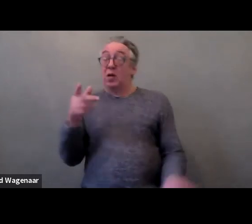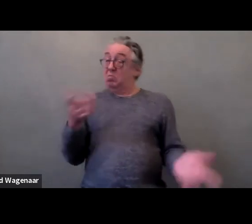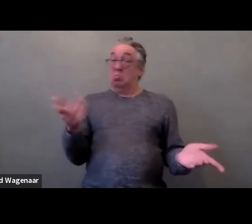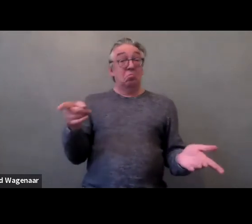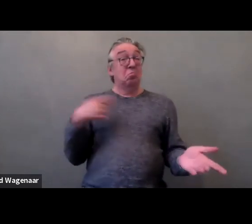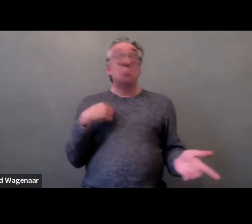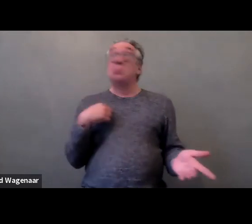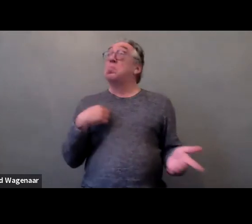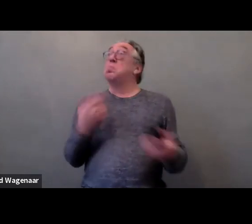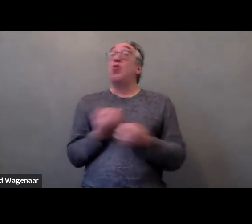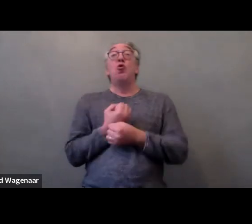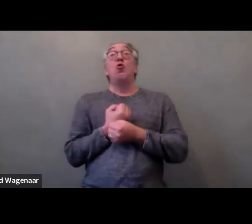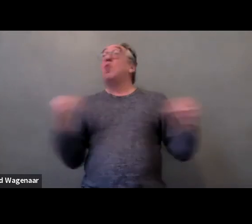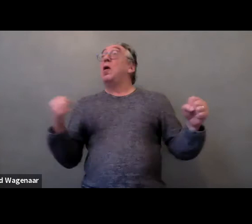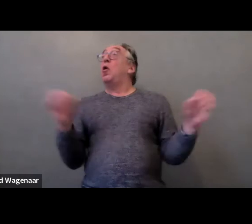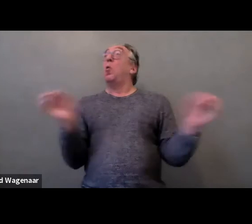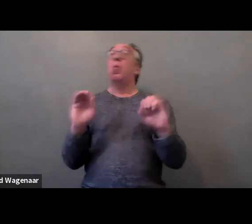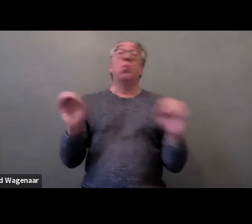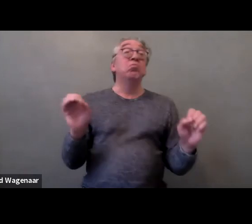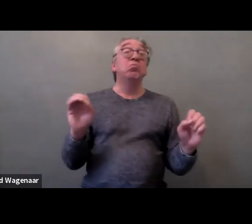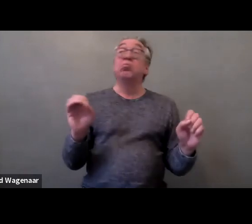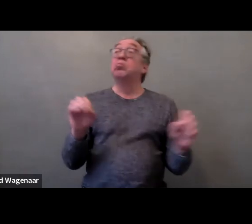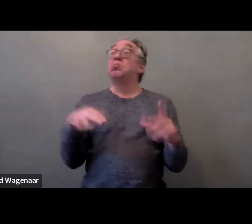or opening their private mail was actually violence.